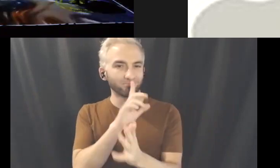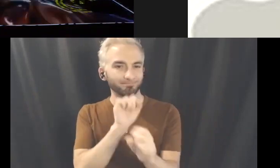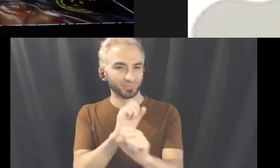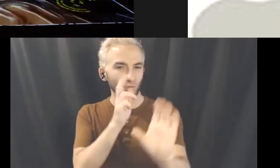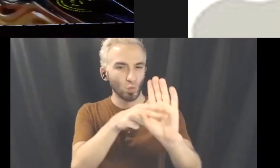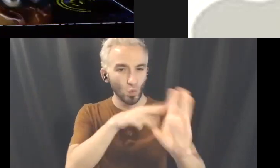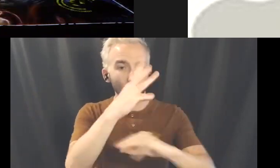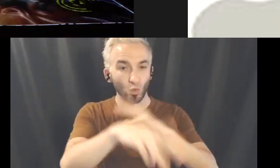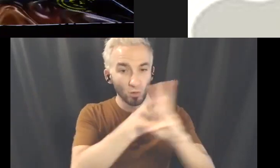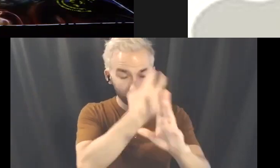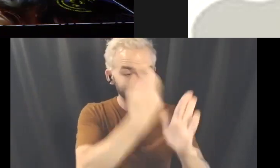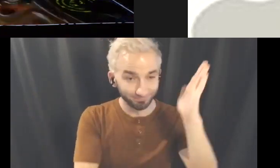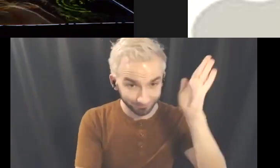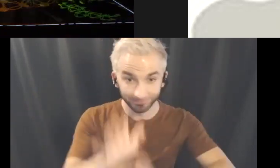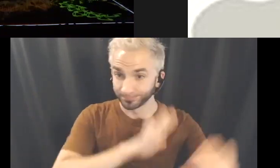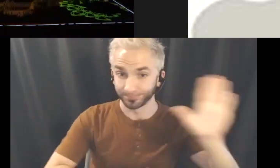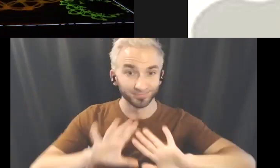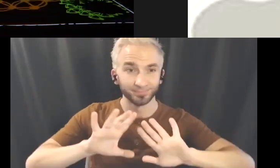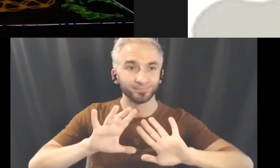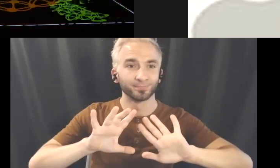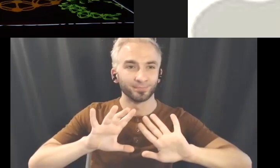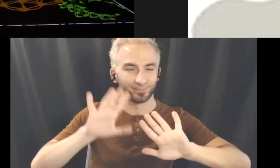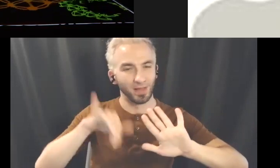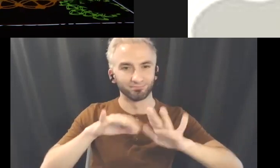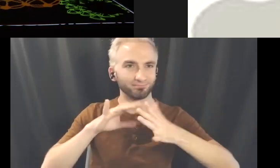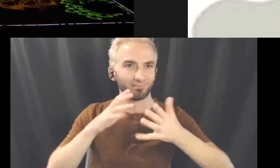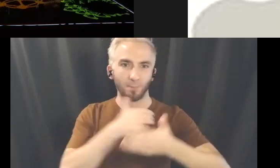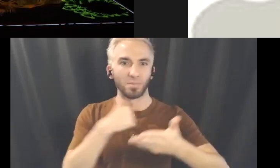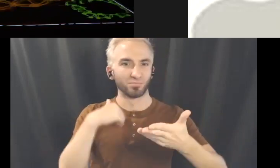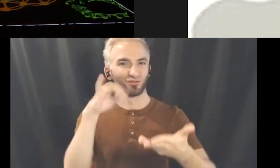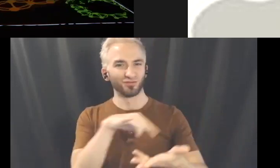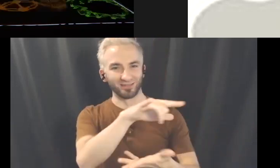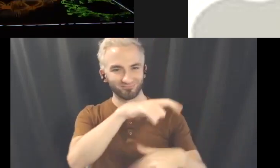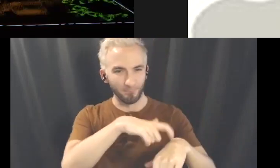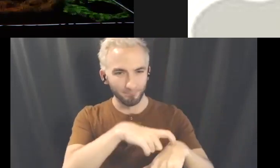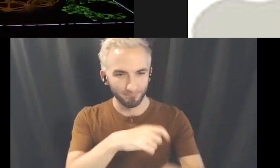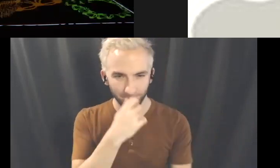space as a member of the human.